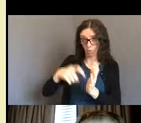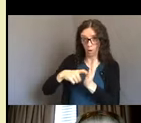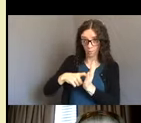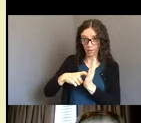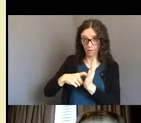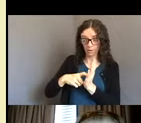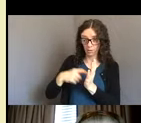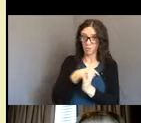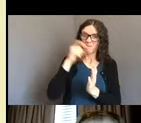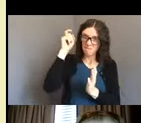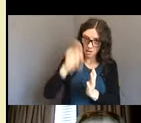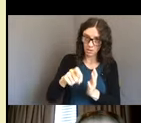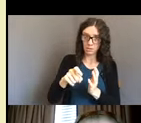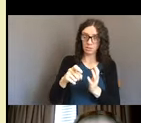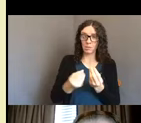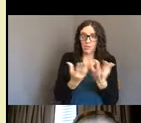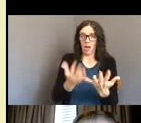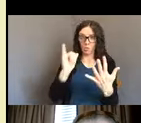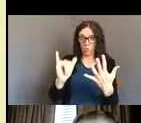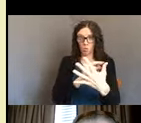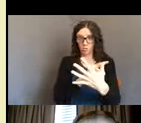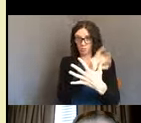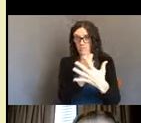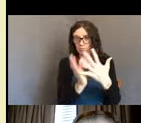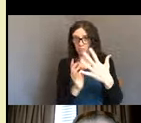But quickly we realized, and this, you'll see the date of one of our,